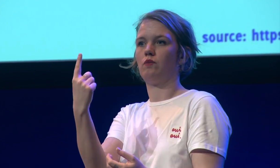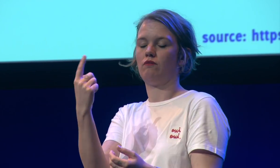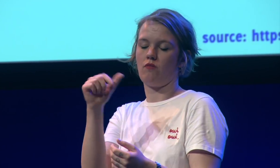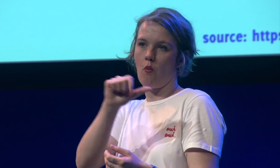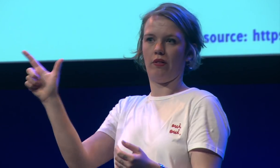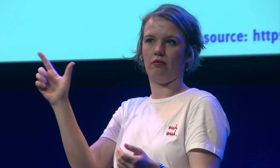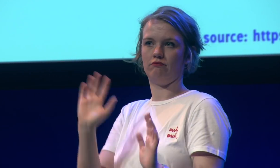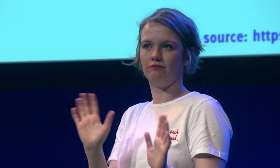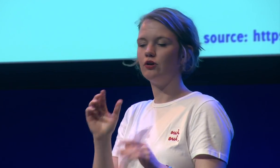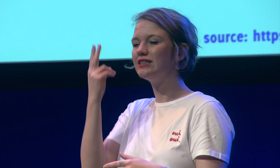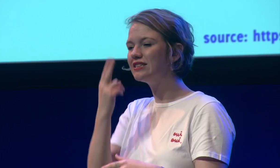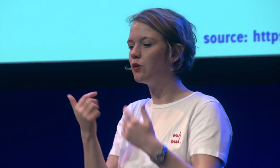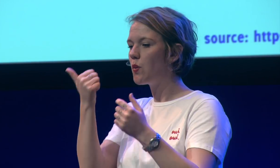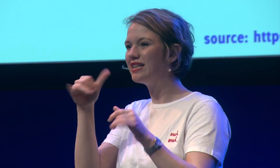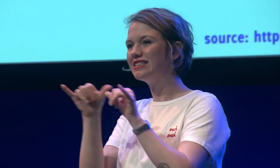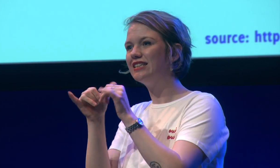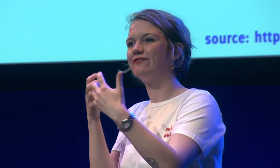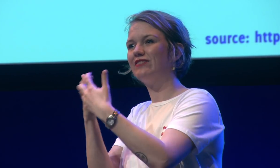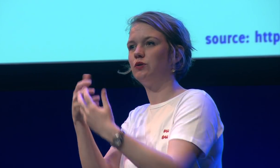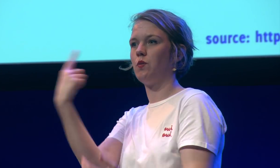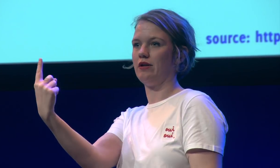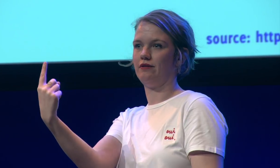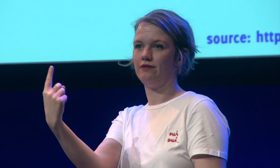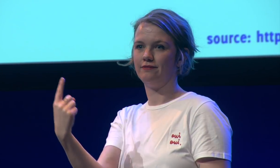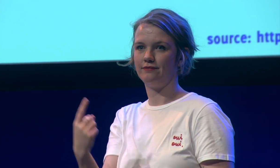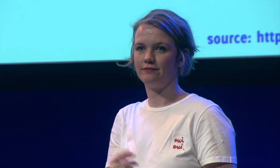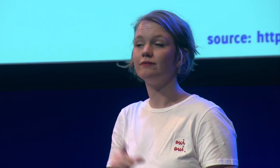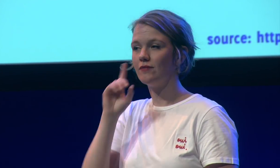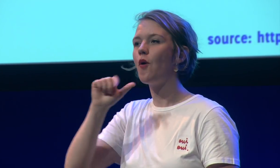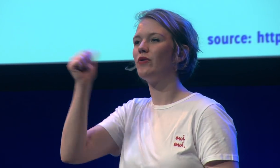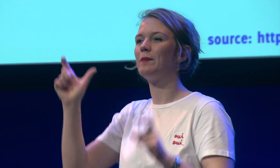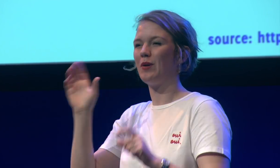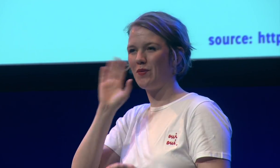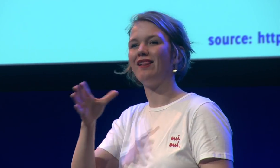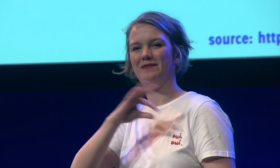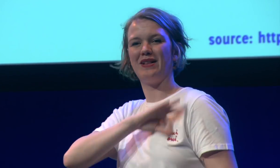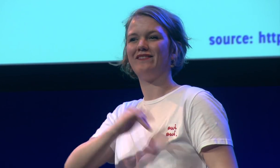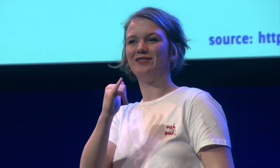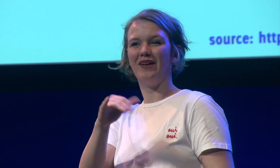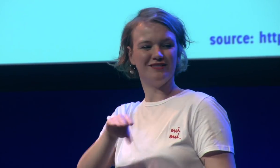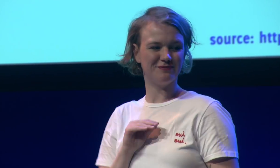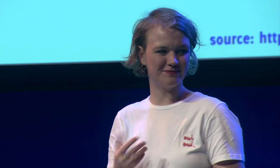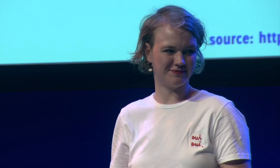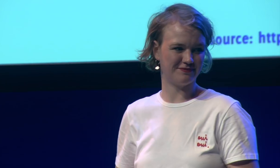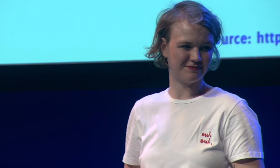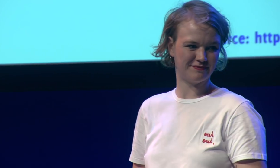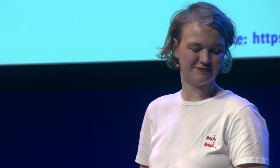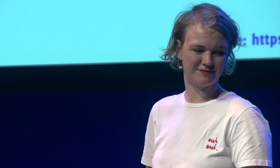size fits all but one size fits one and then eventually others will benefit from